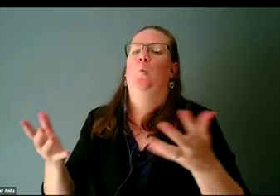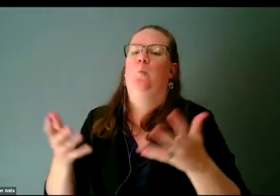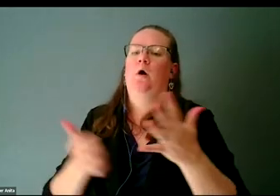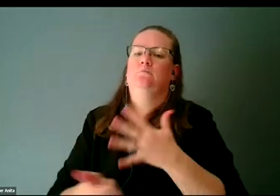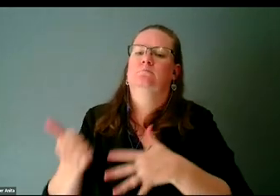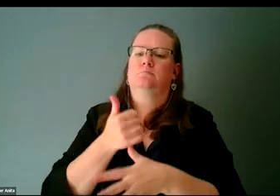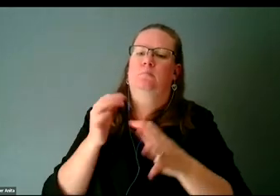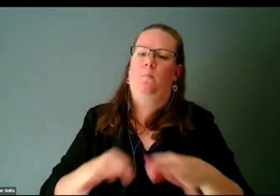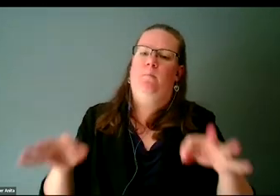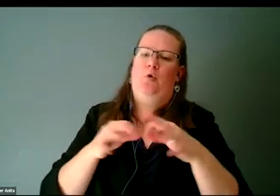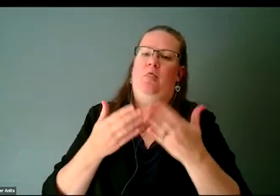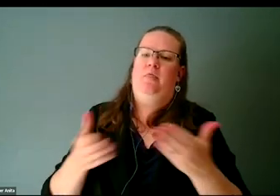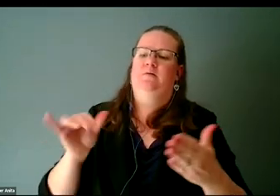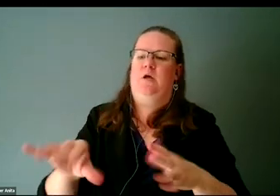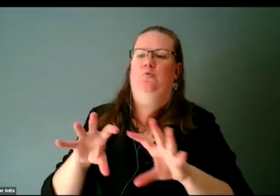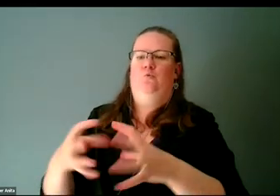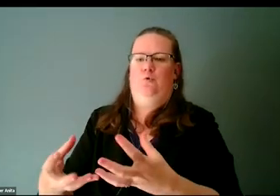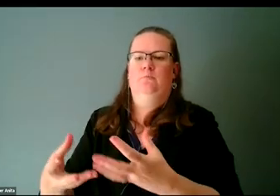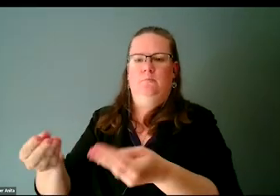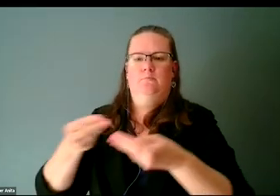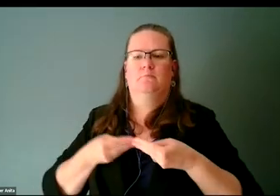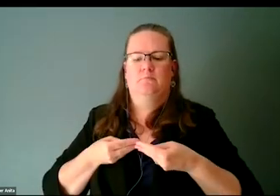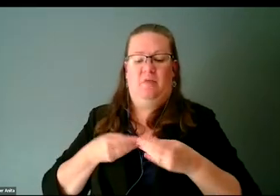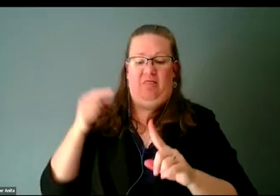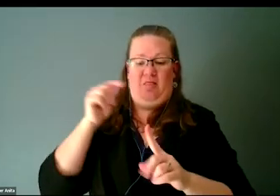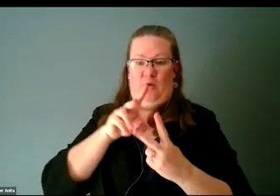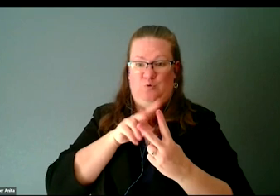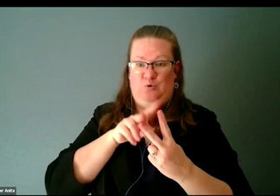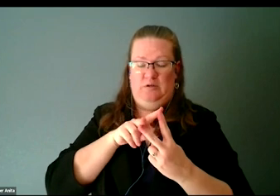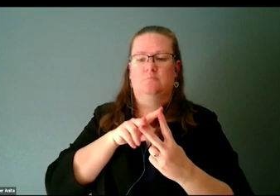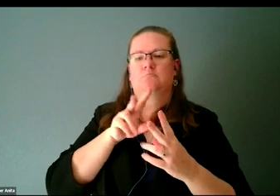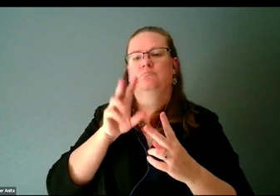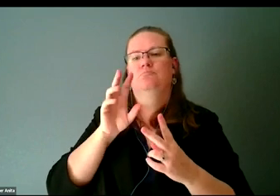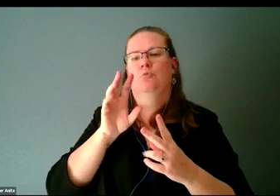That's pretty much what culture is. How people perceive a certain group